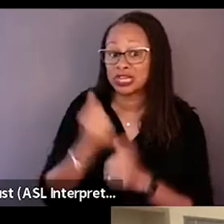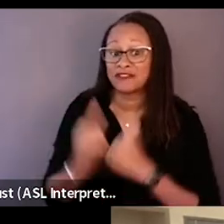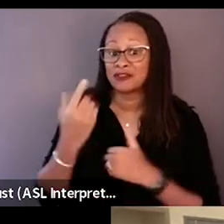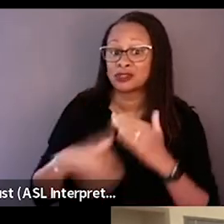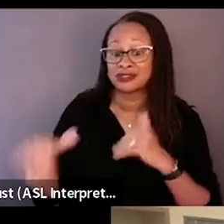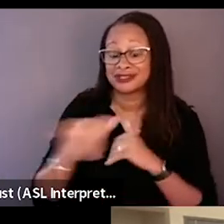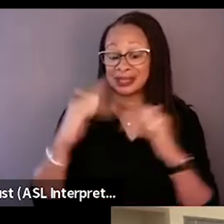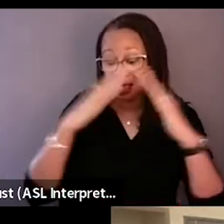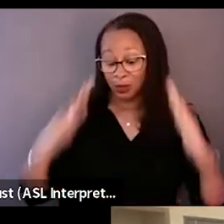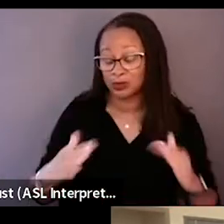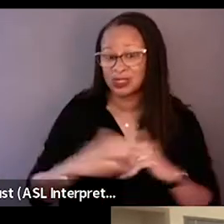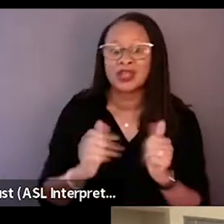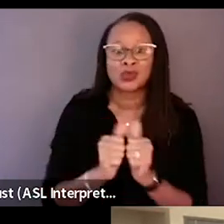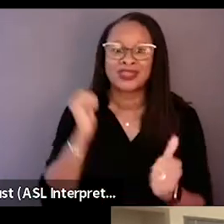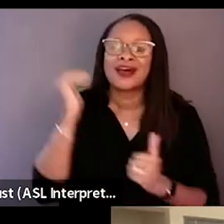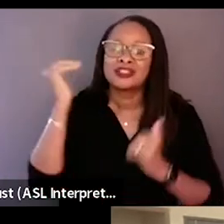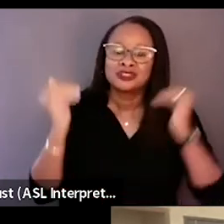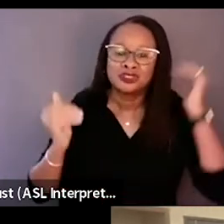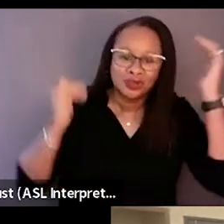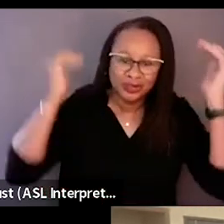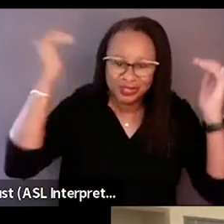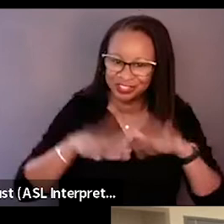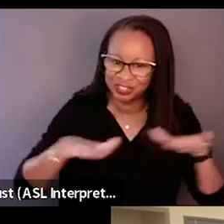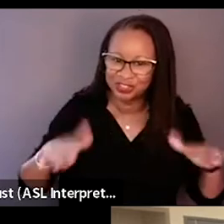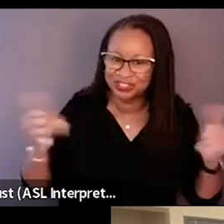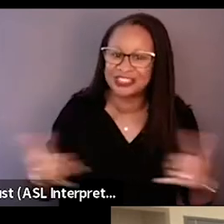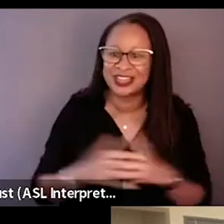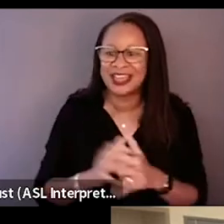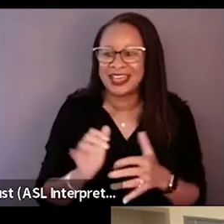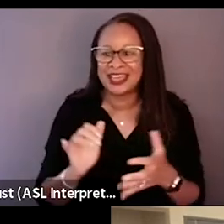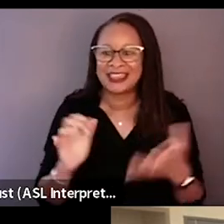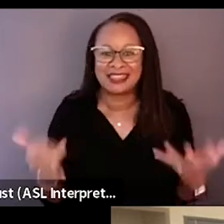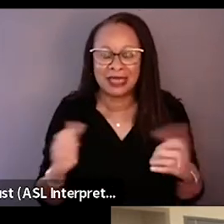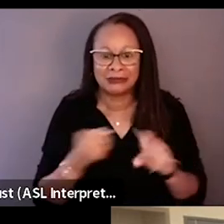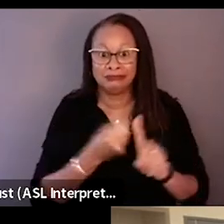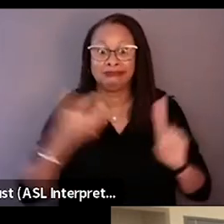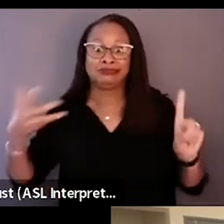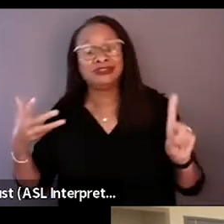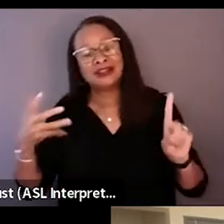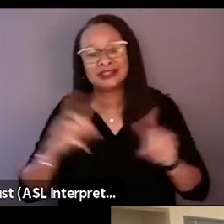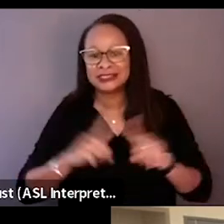I mean, you're with adult children now. And so that kind of amplifies different arguments